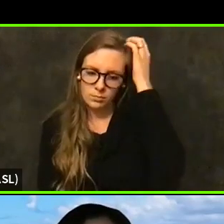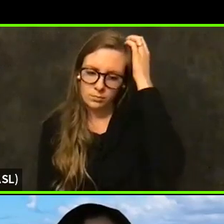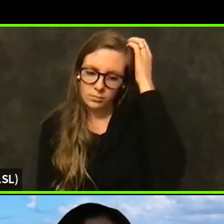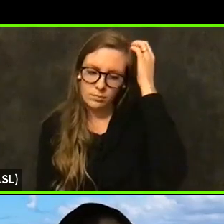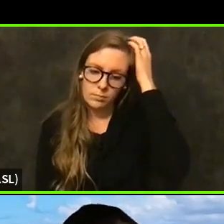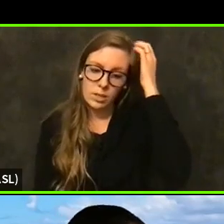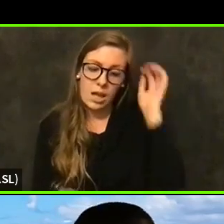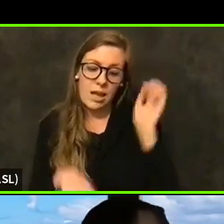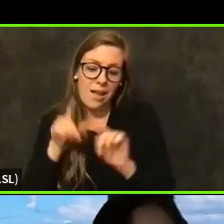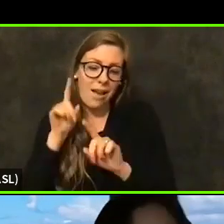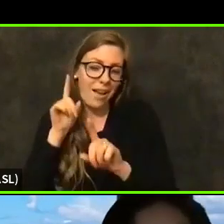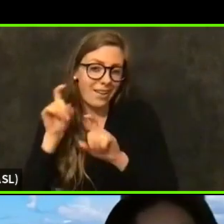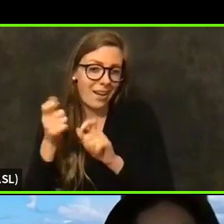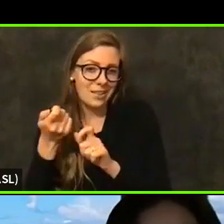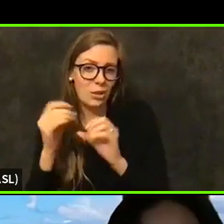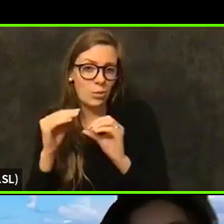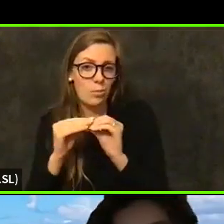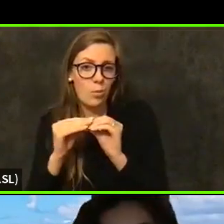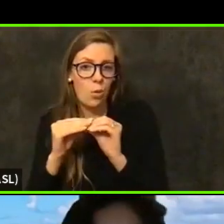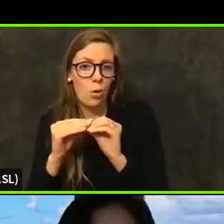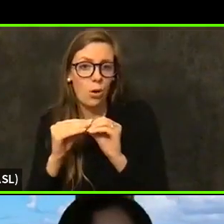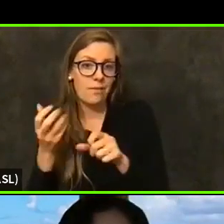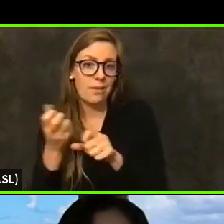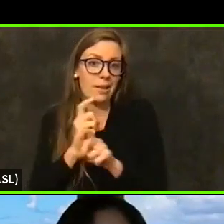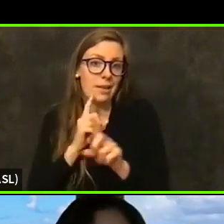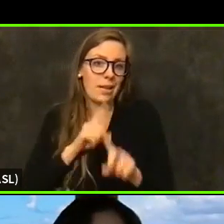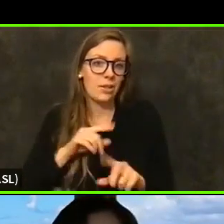get some answers to that, I can I can email you.